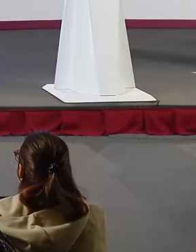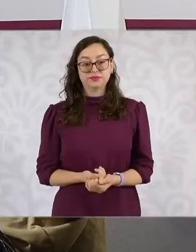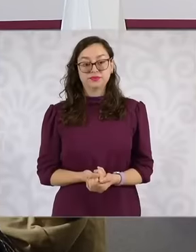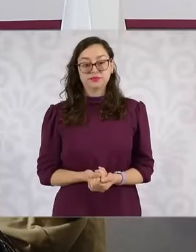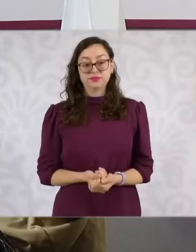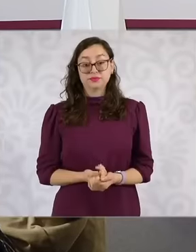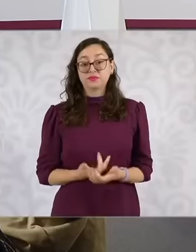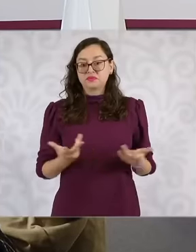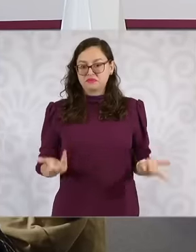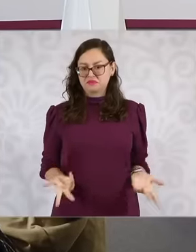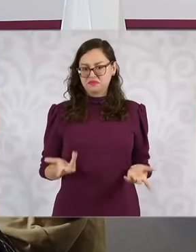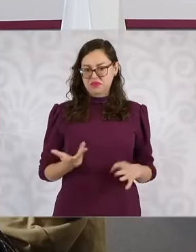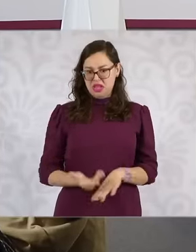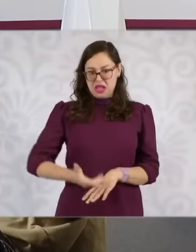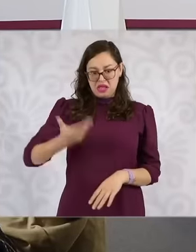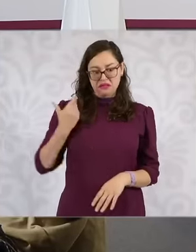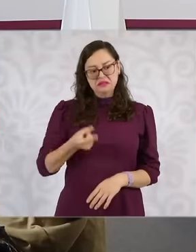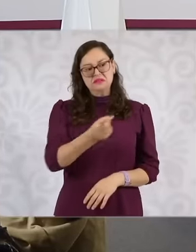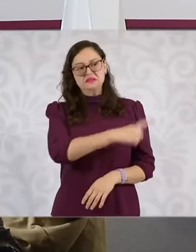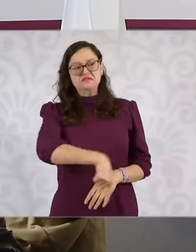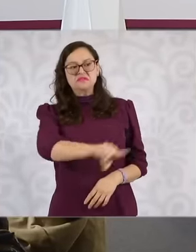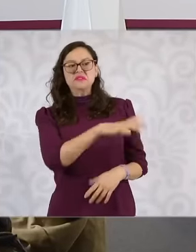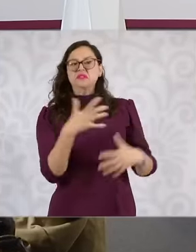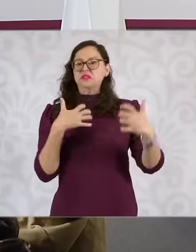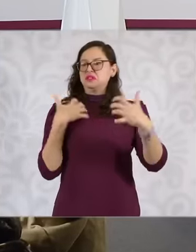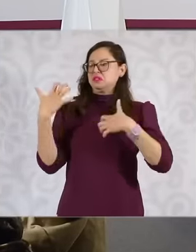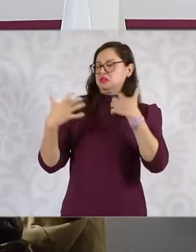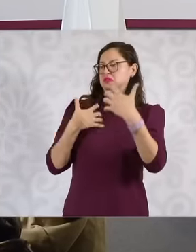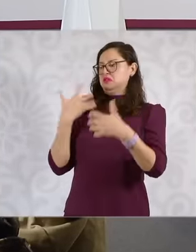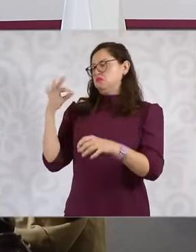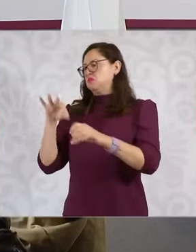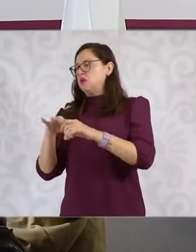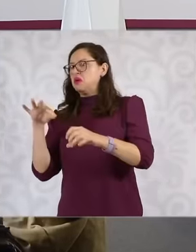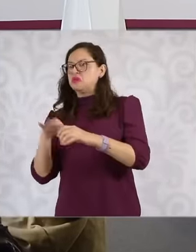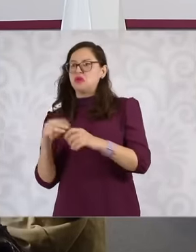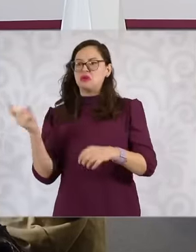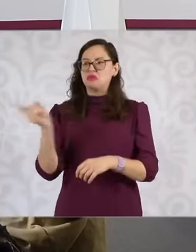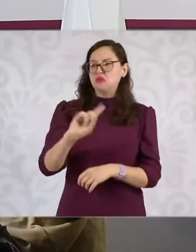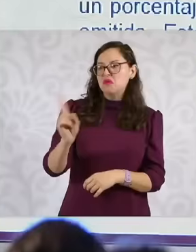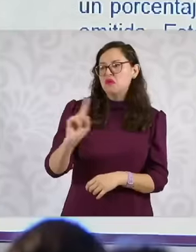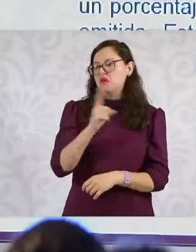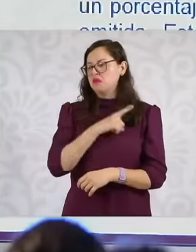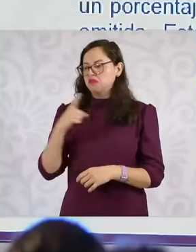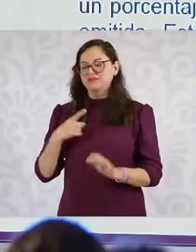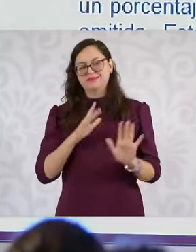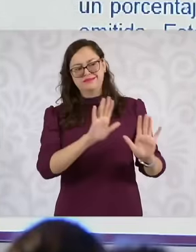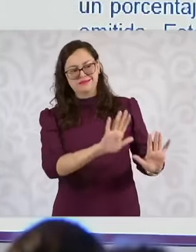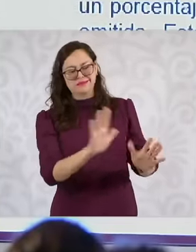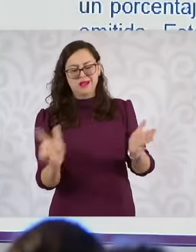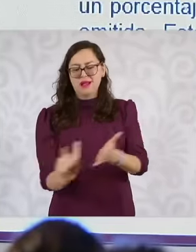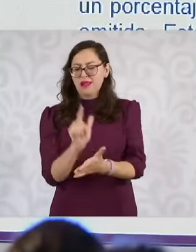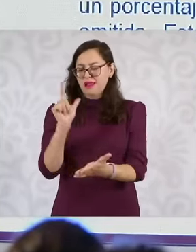there was an overrepresentation this law shows that the procedure